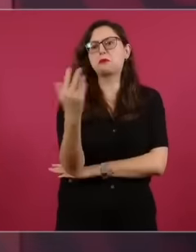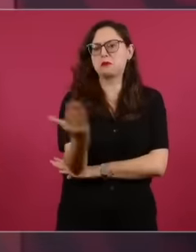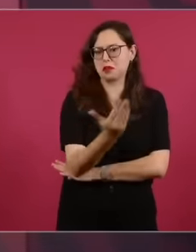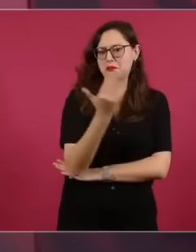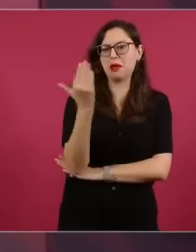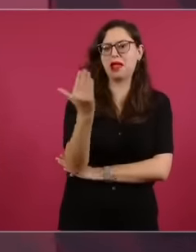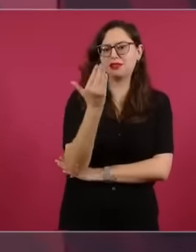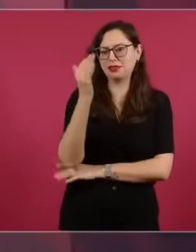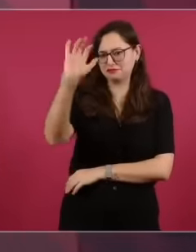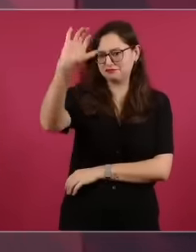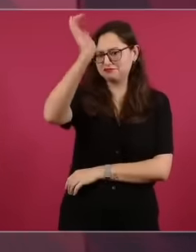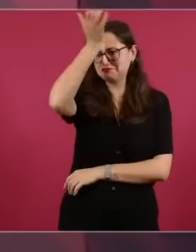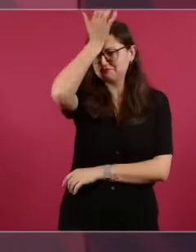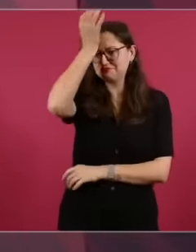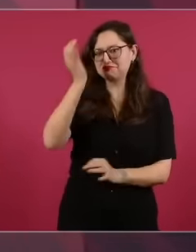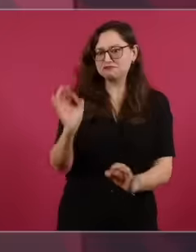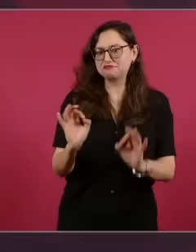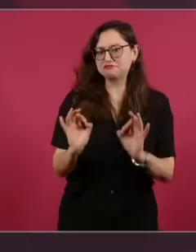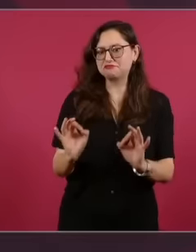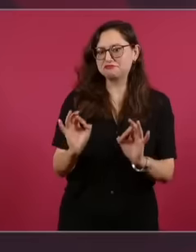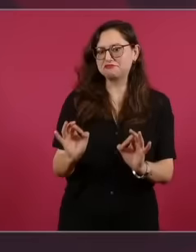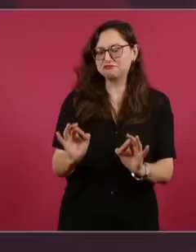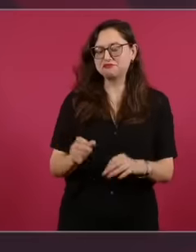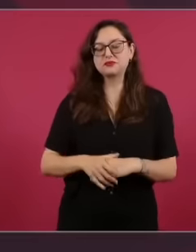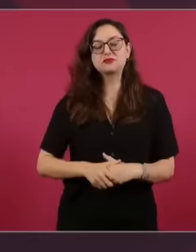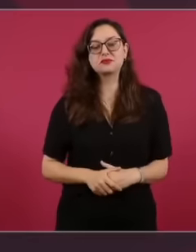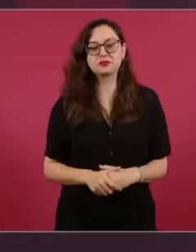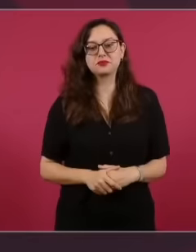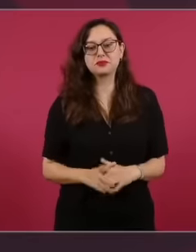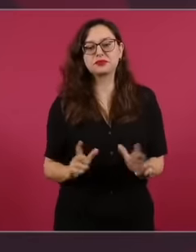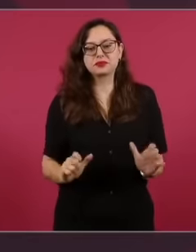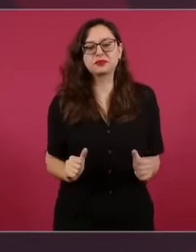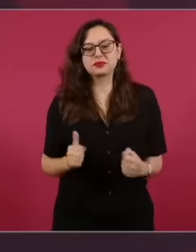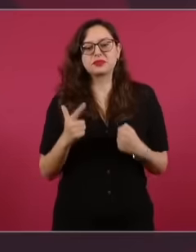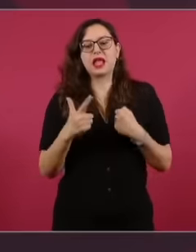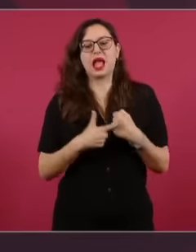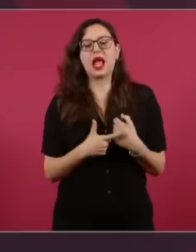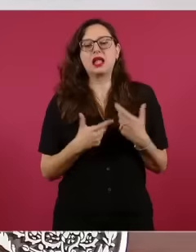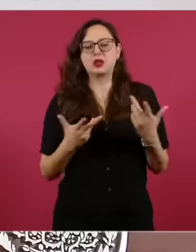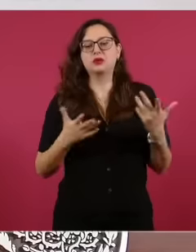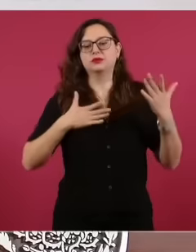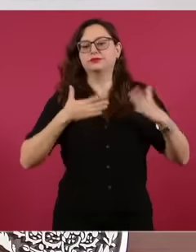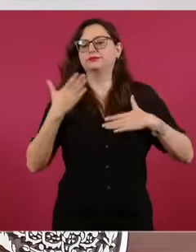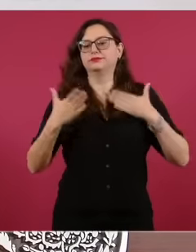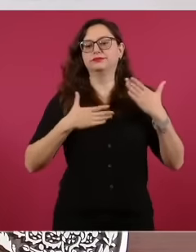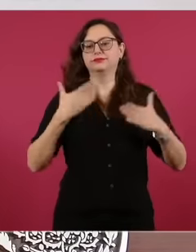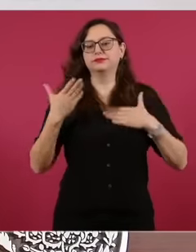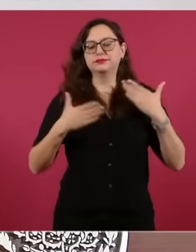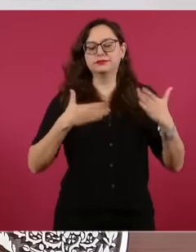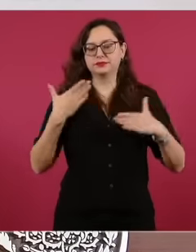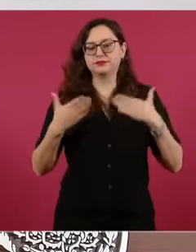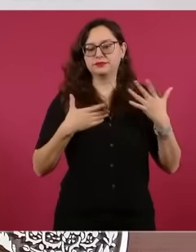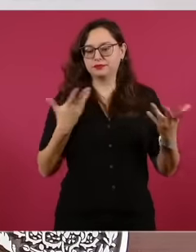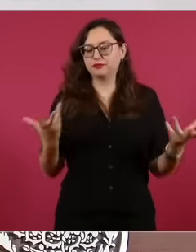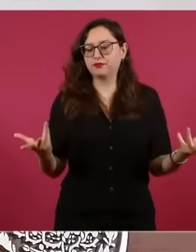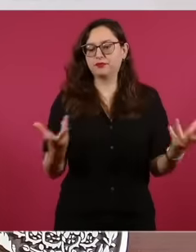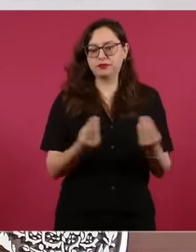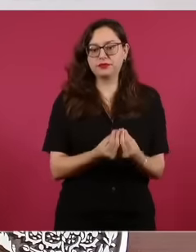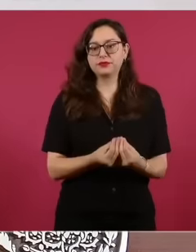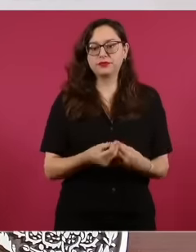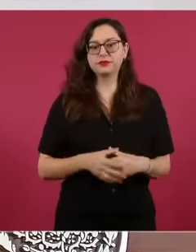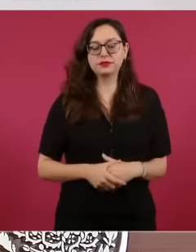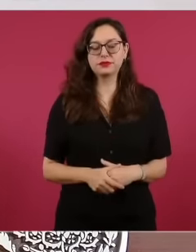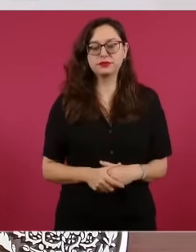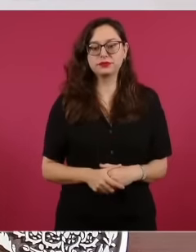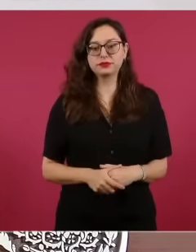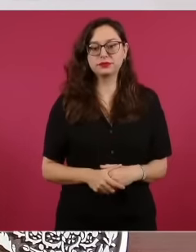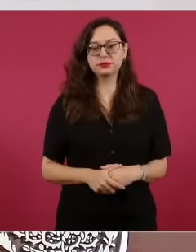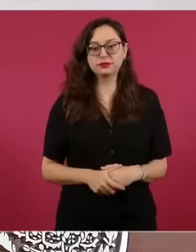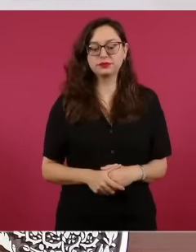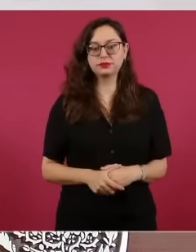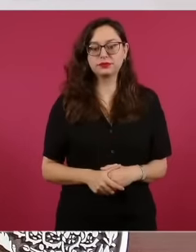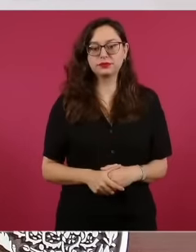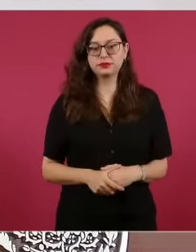this something to celebrate with them I would also have to do I'm going